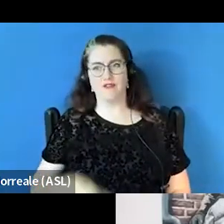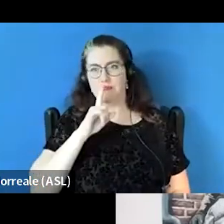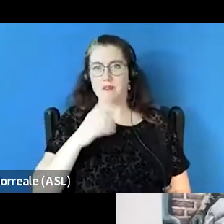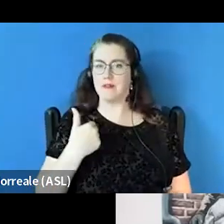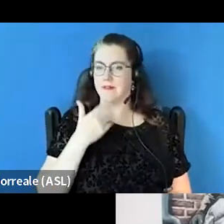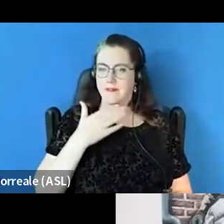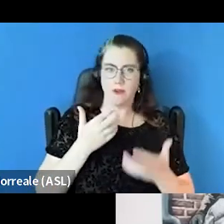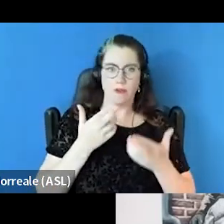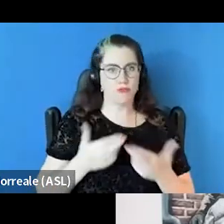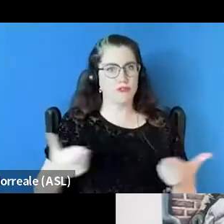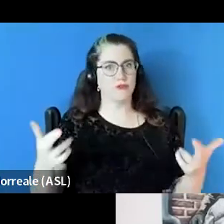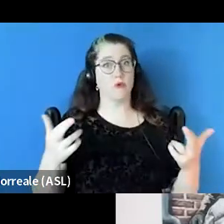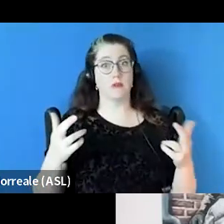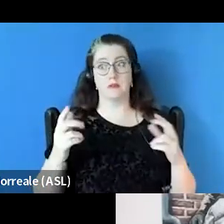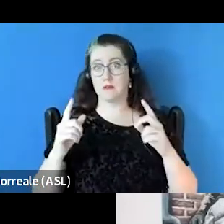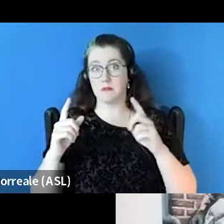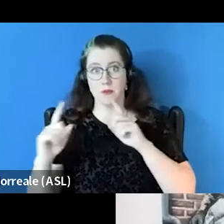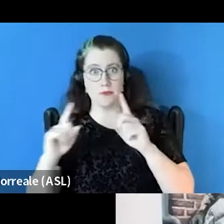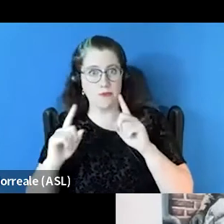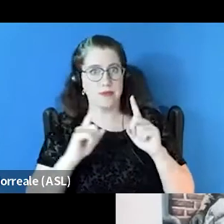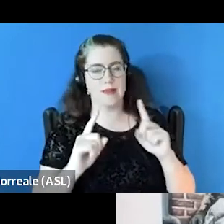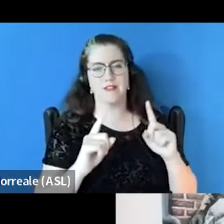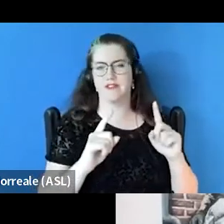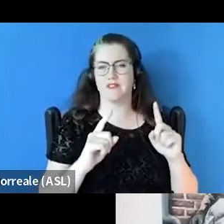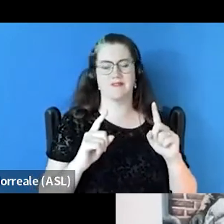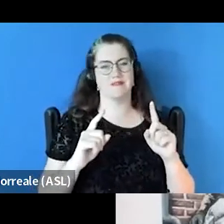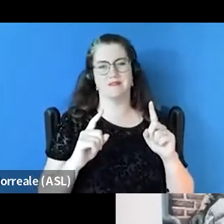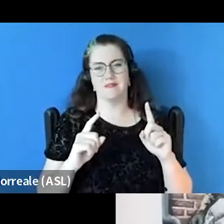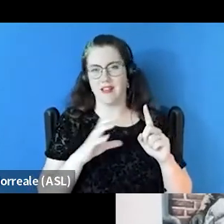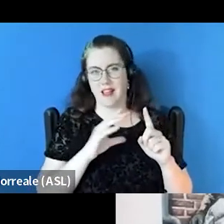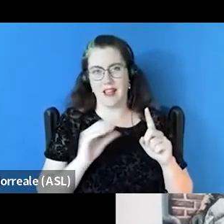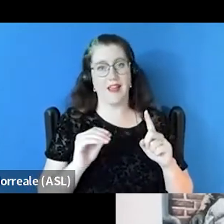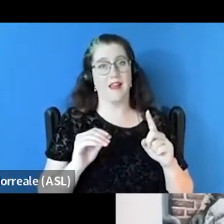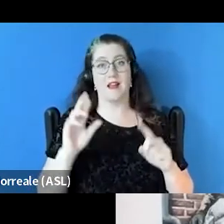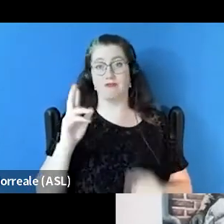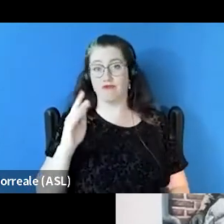and the communication and the decriminalizing, and the racial equality that everybody